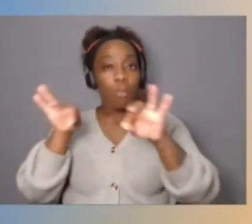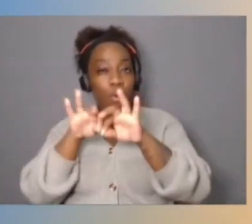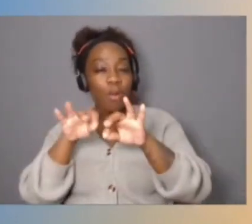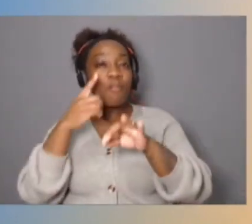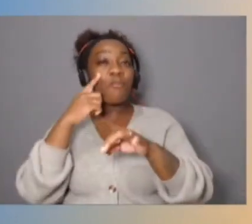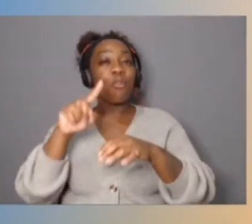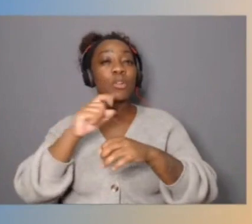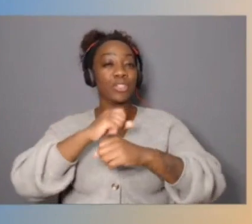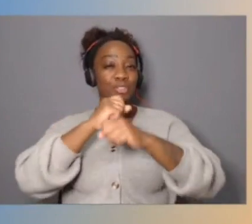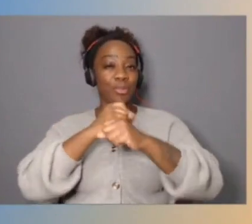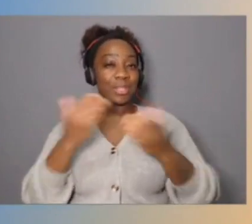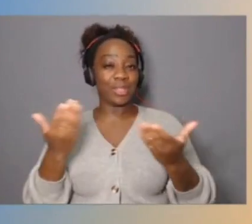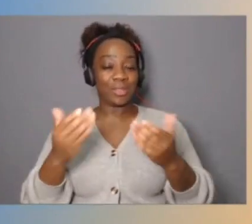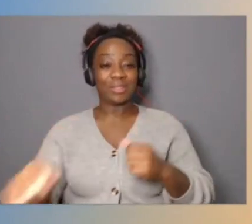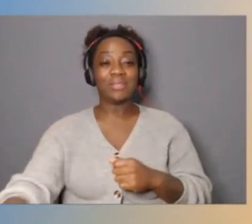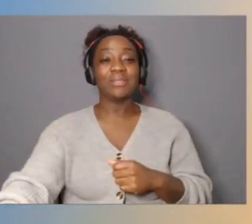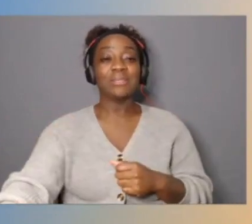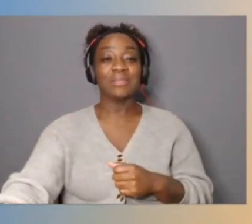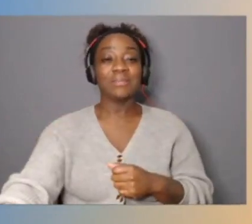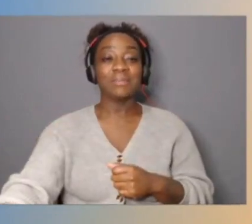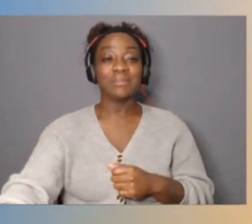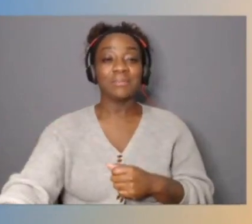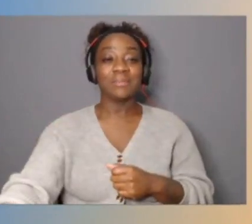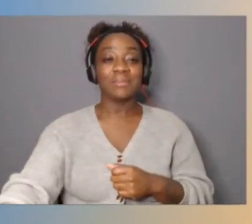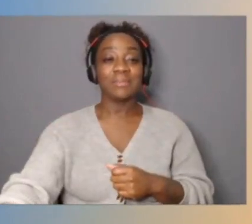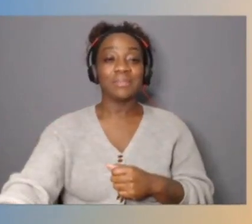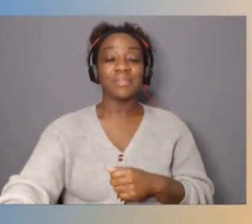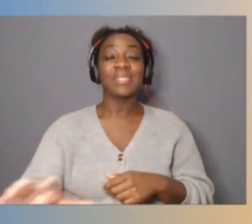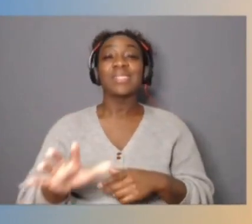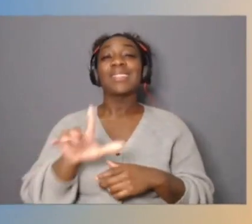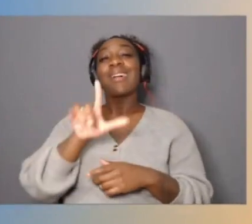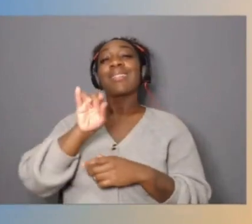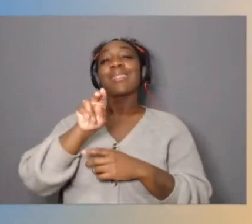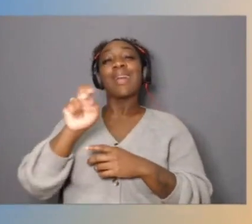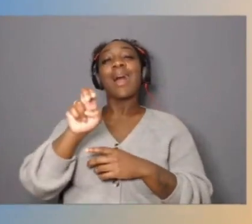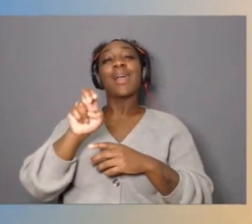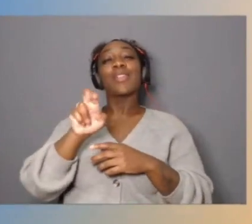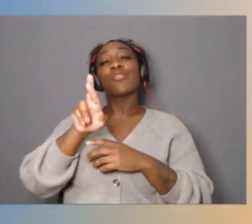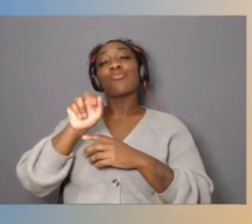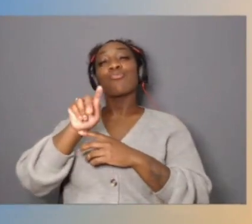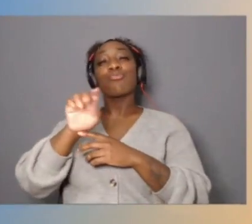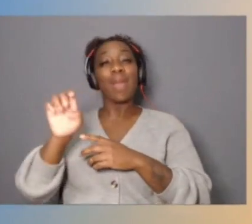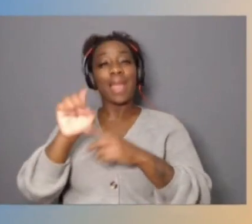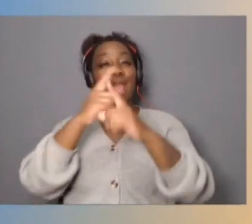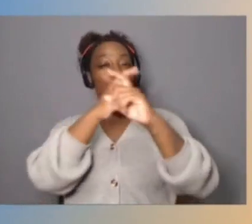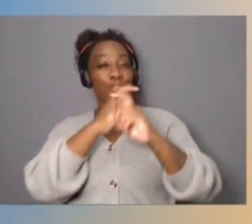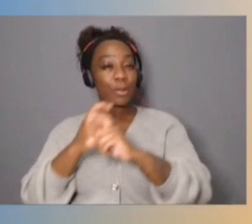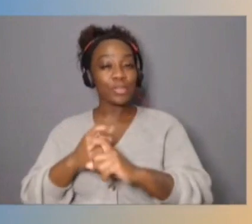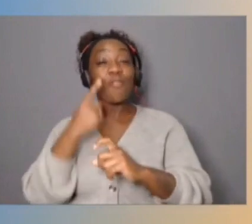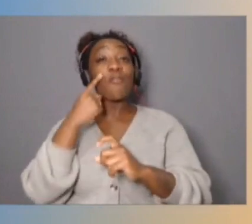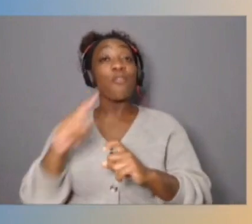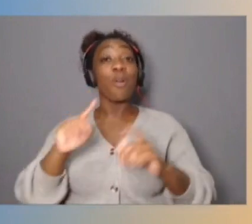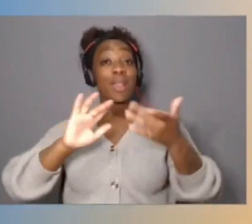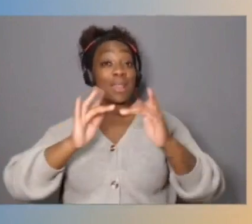Line rate encryption of network traffic. How cool is that, the fact that we don't have to copy in all this network traffic to a buffer,